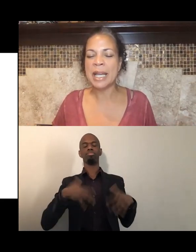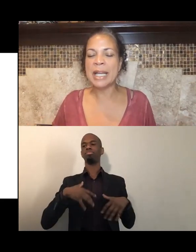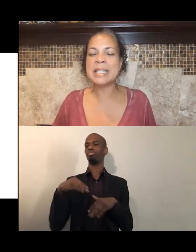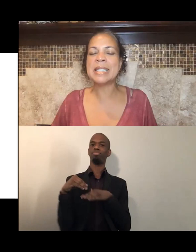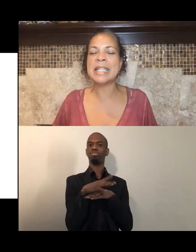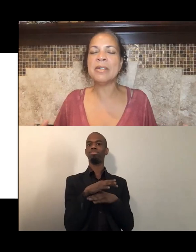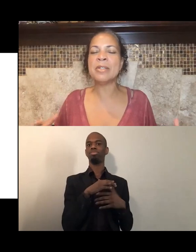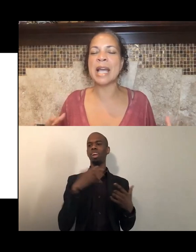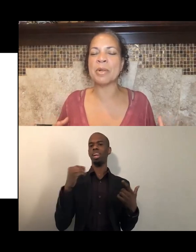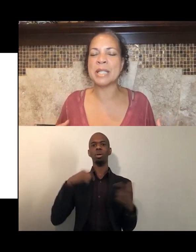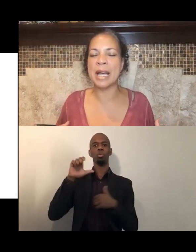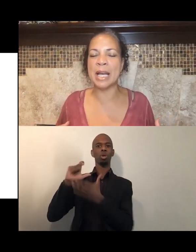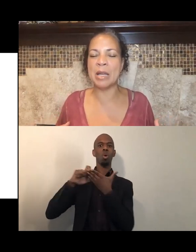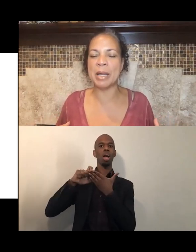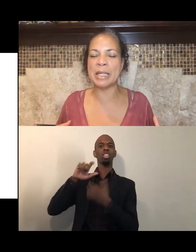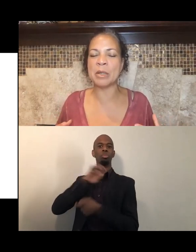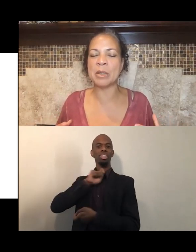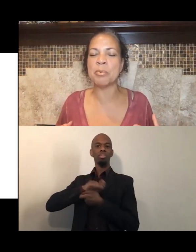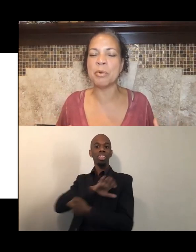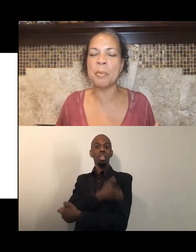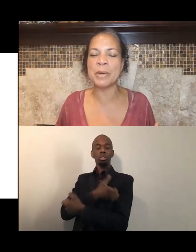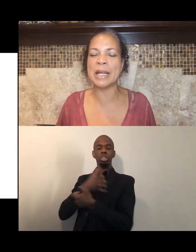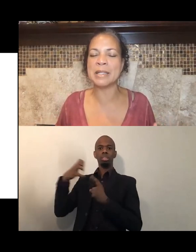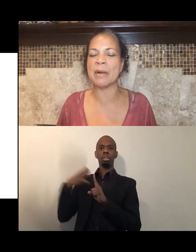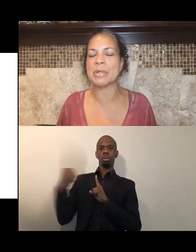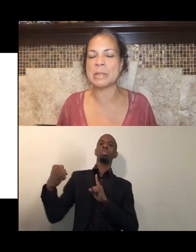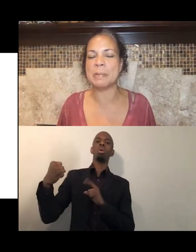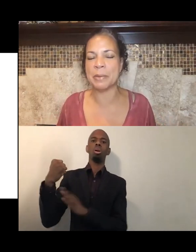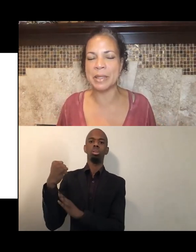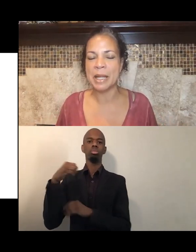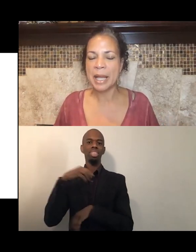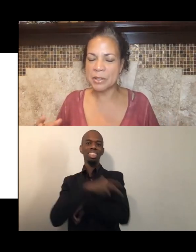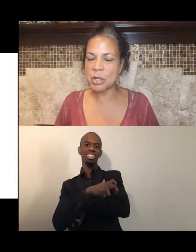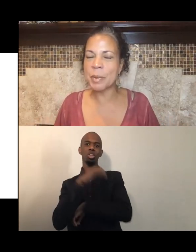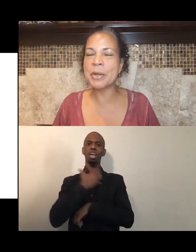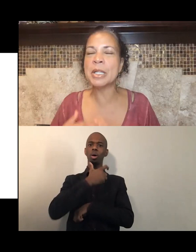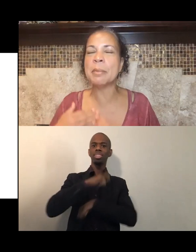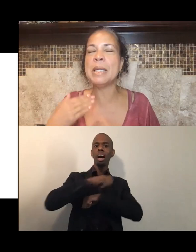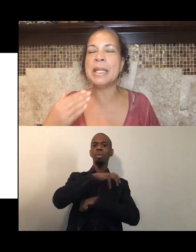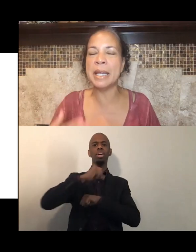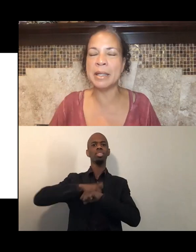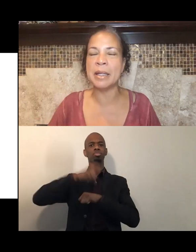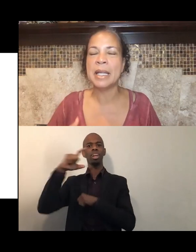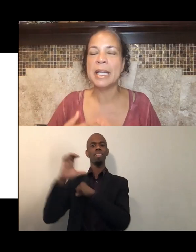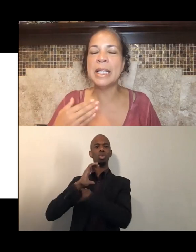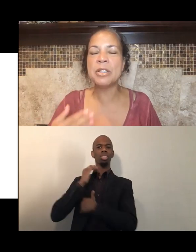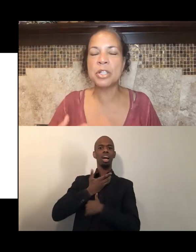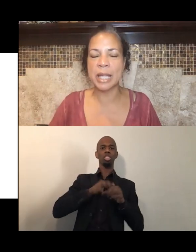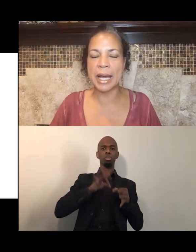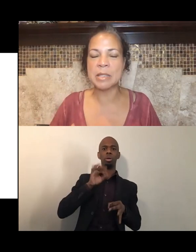It steals our time and it appropriates our spirit. And so we're gonna begin each class